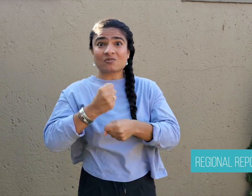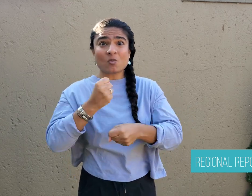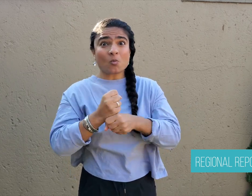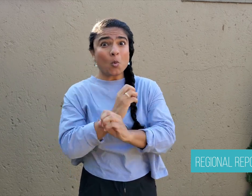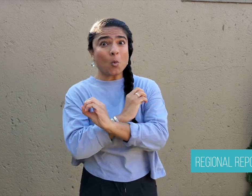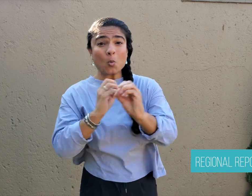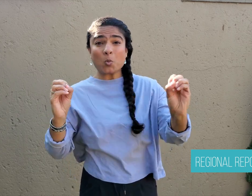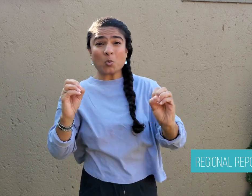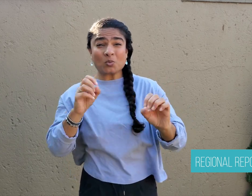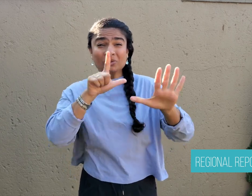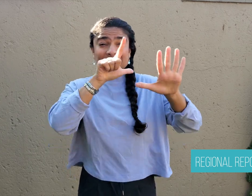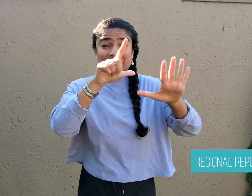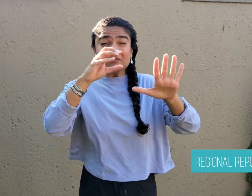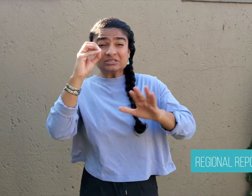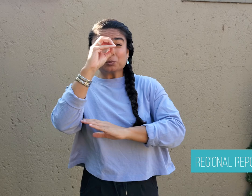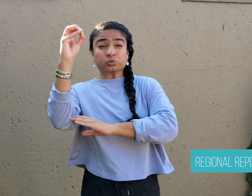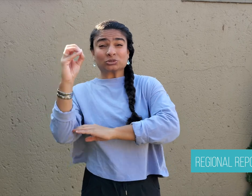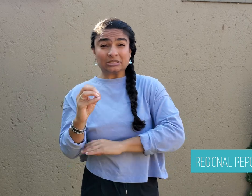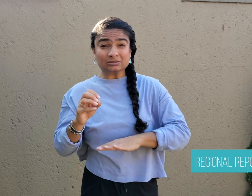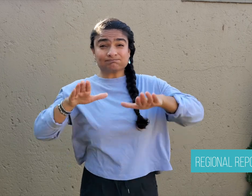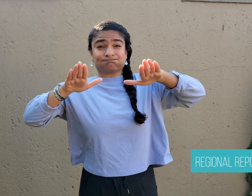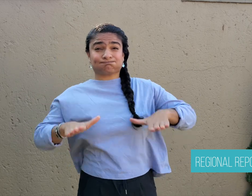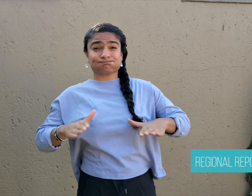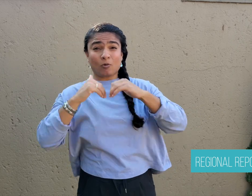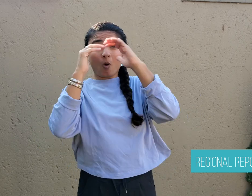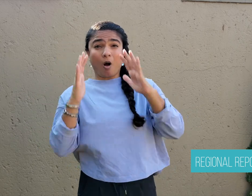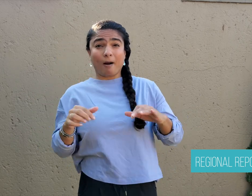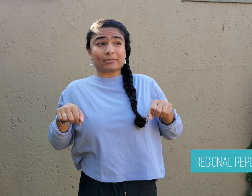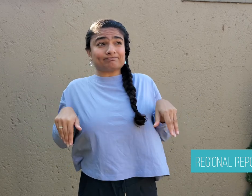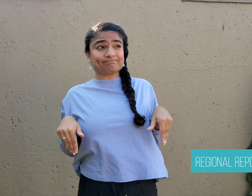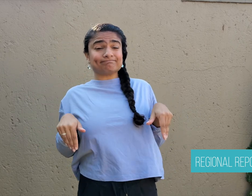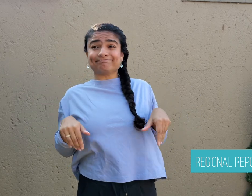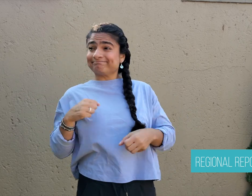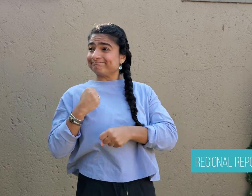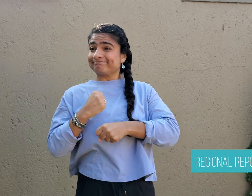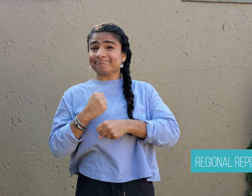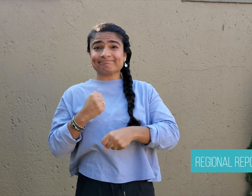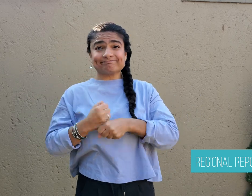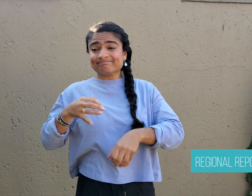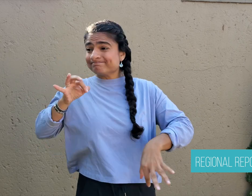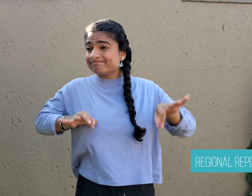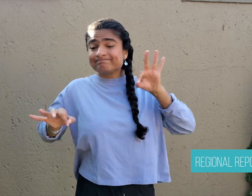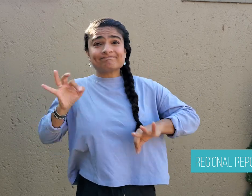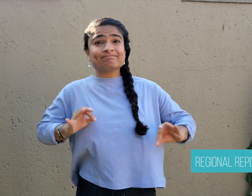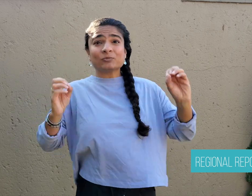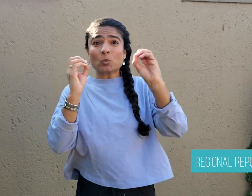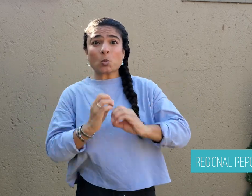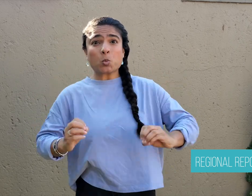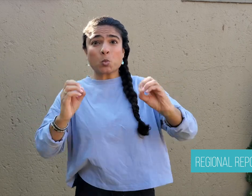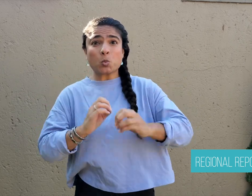in South Africa do not work and stay at home. The Deaf